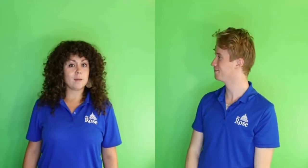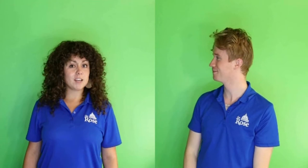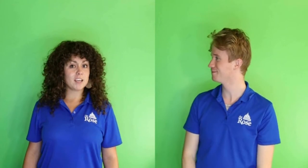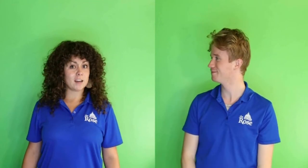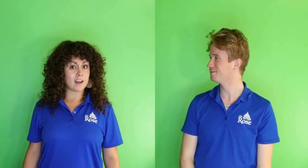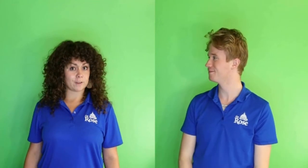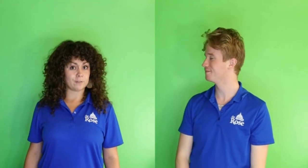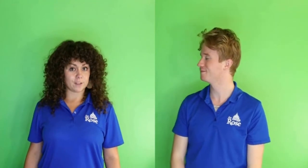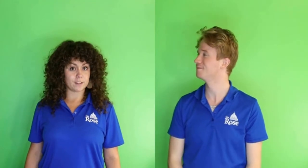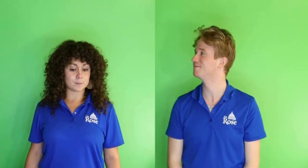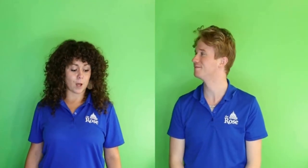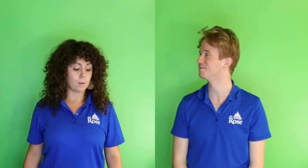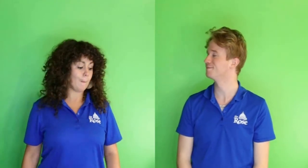I'm going to get another feelings ball.